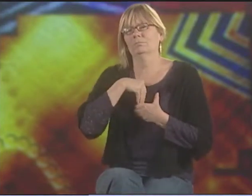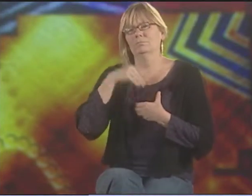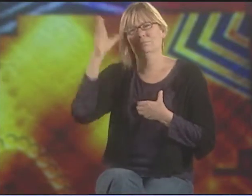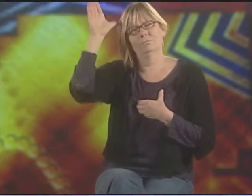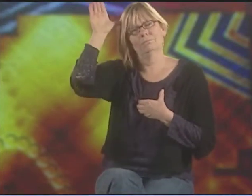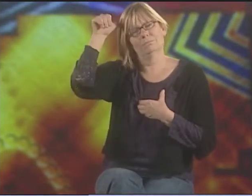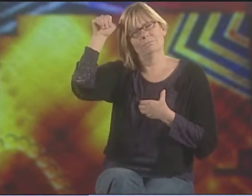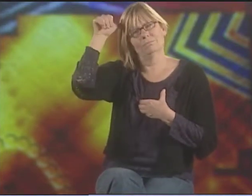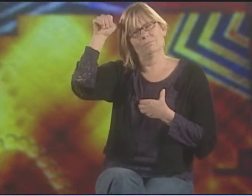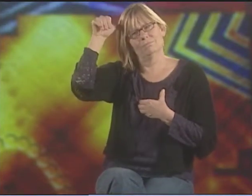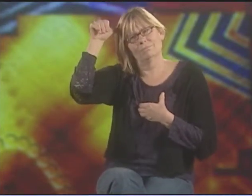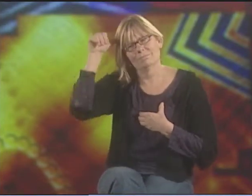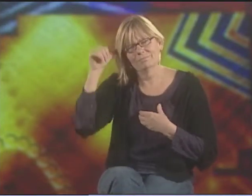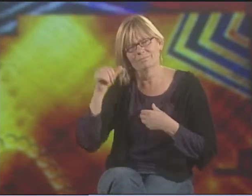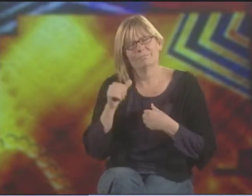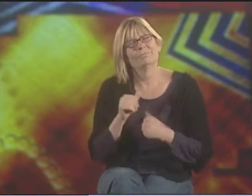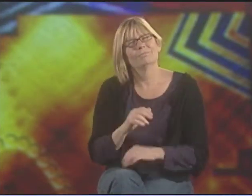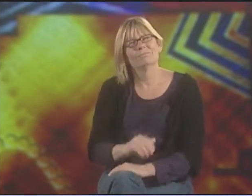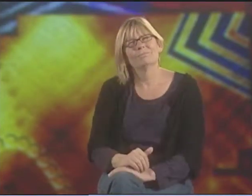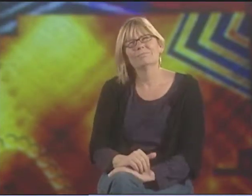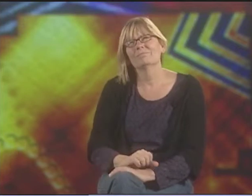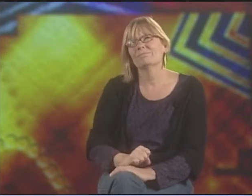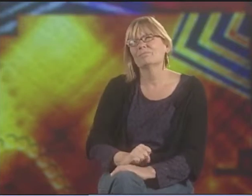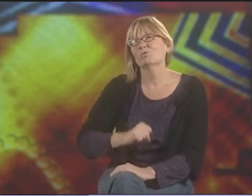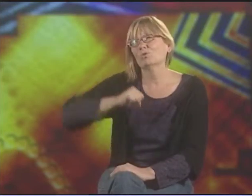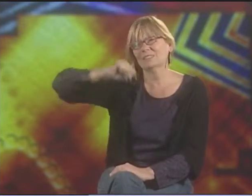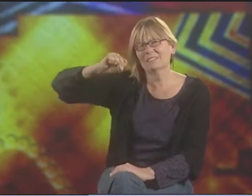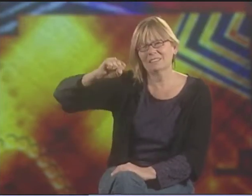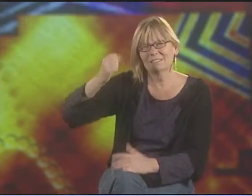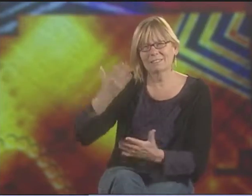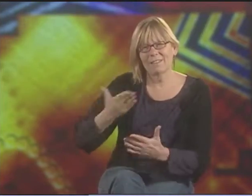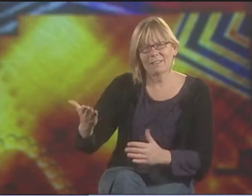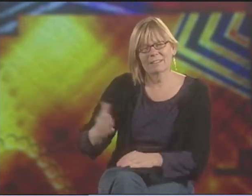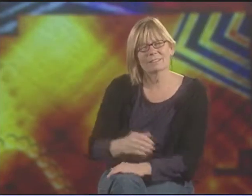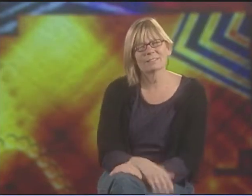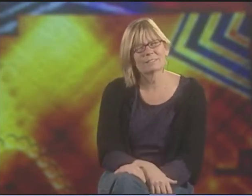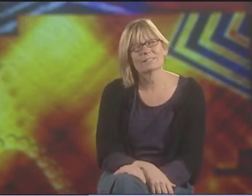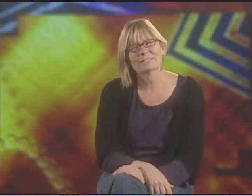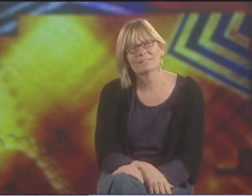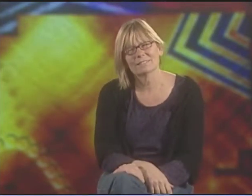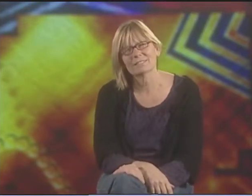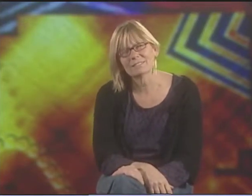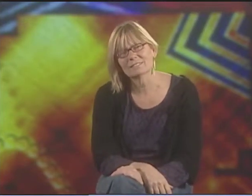IT MEANS THAT INTERNALLY YOU HAVE TO BE INCREDIBLY TENACIOUS. YOU HAVE TO BE STRONG AND BE RESISTANT.